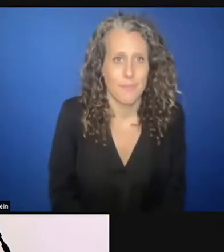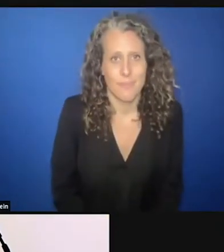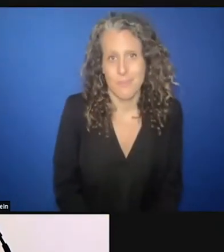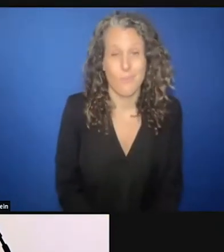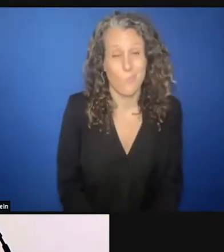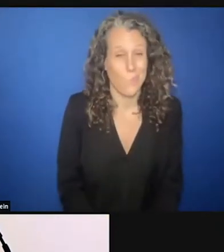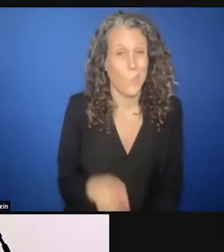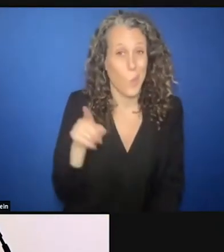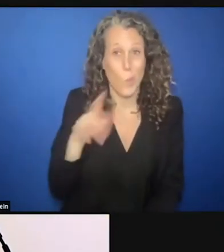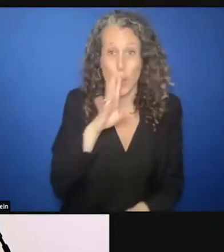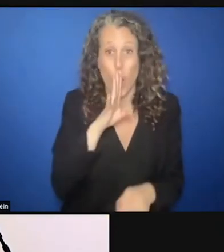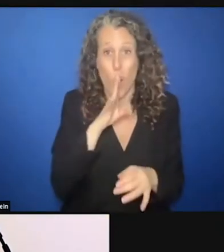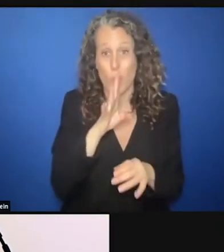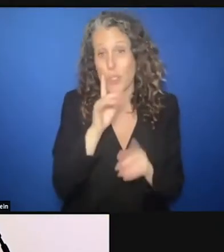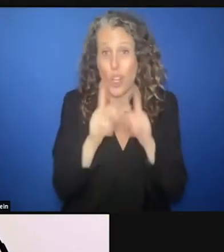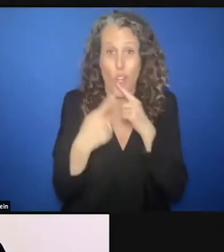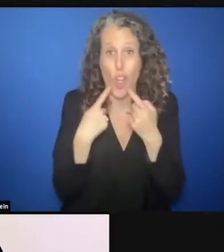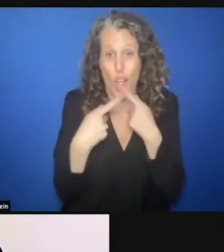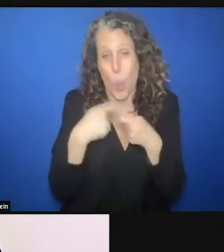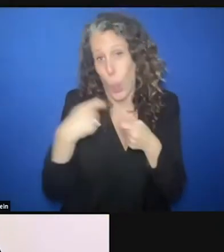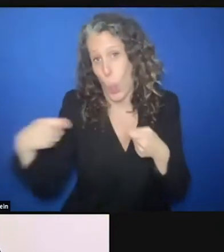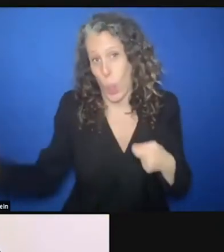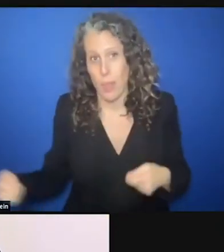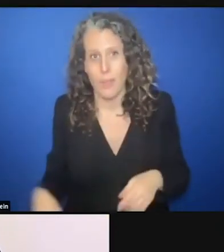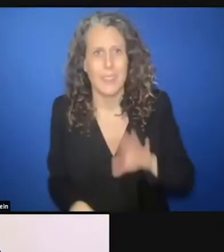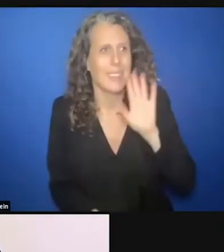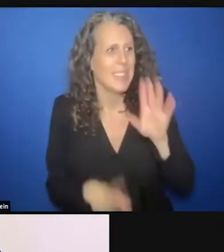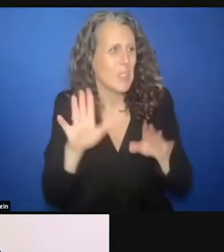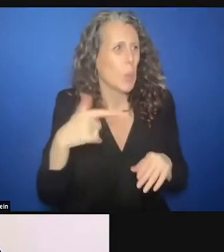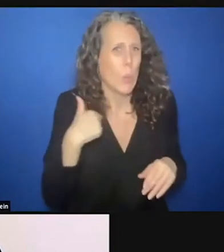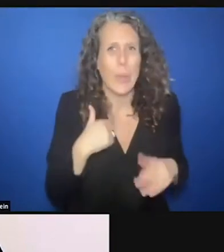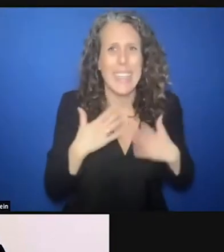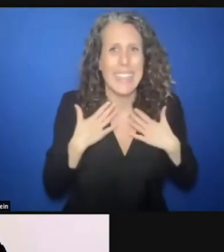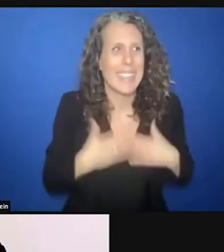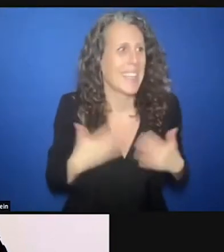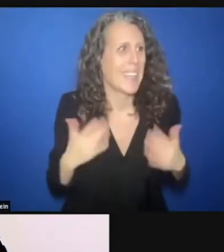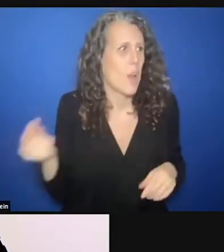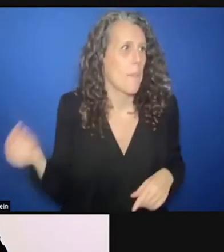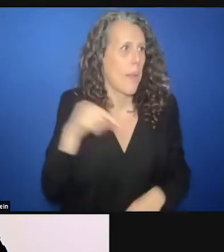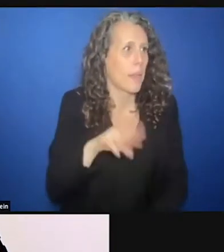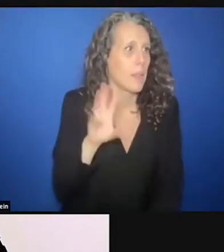they're now over. That's great. We need to come I think to William. There's been a lot.